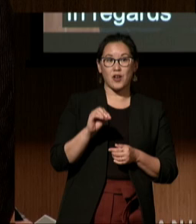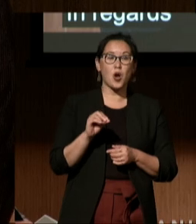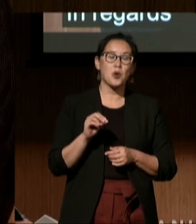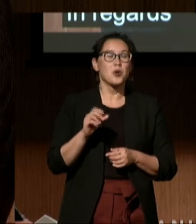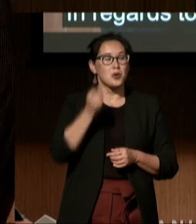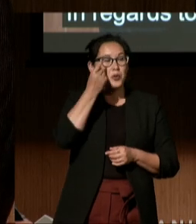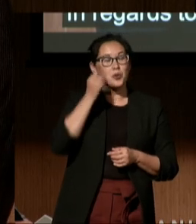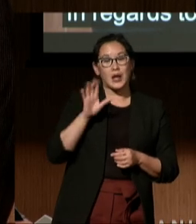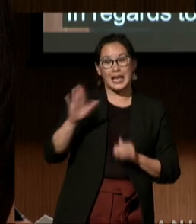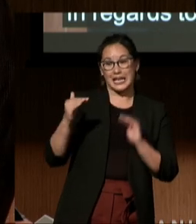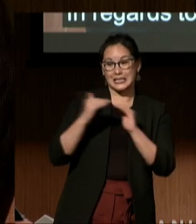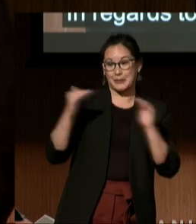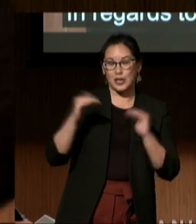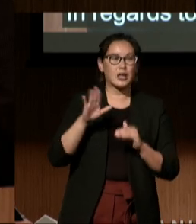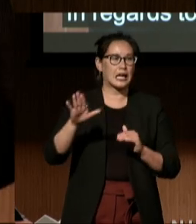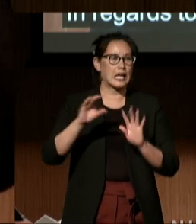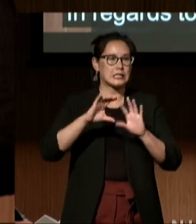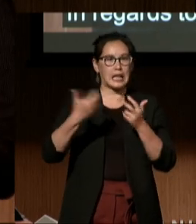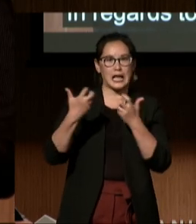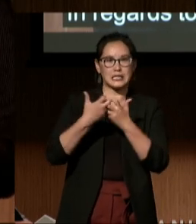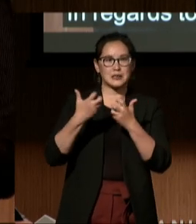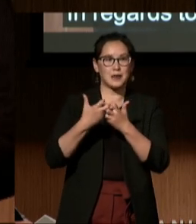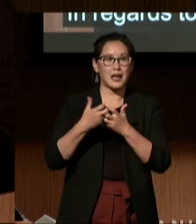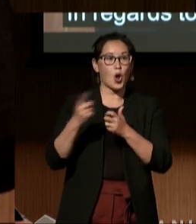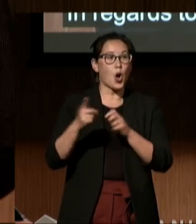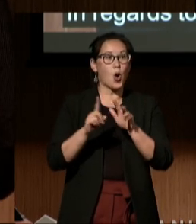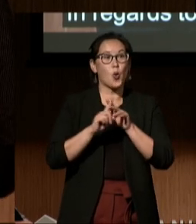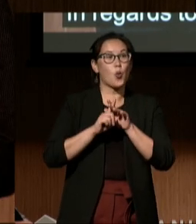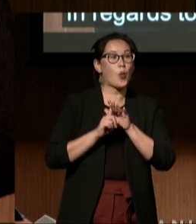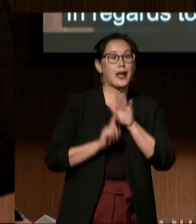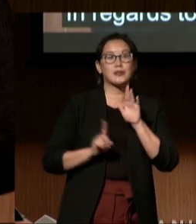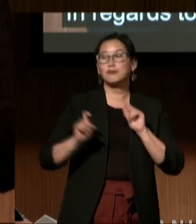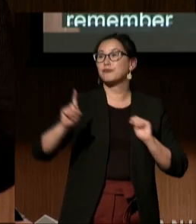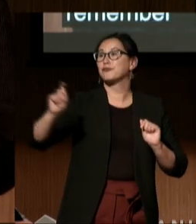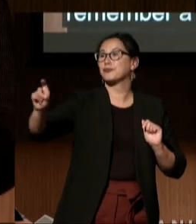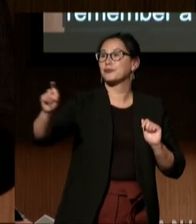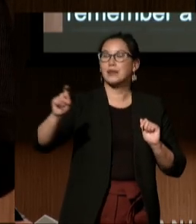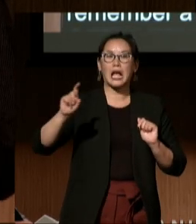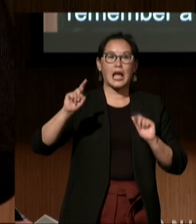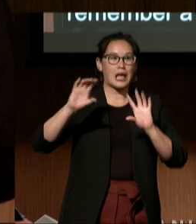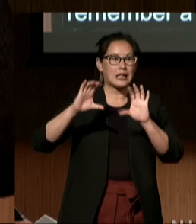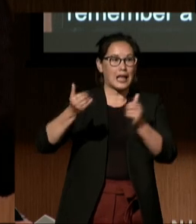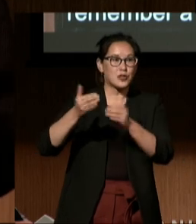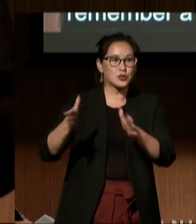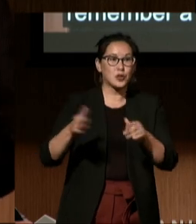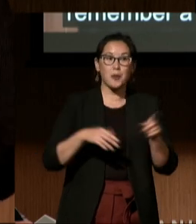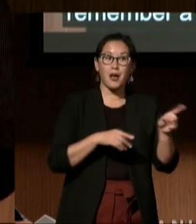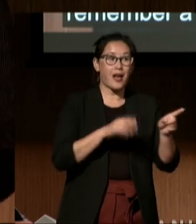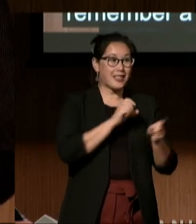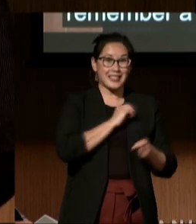I remember a classmate of his, always left the classroom, and the staff were so caught up on their phones that they didn't even notice he was gone